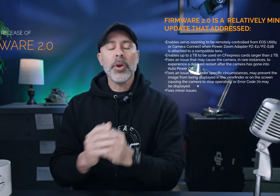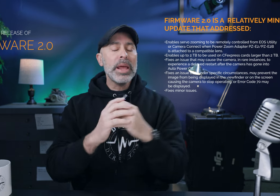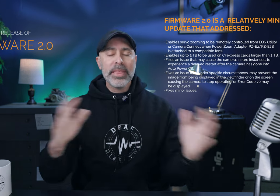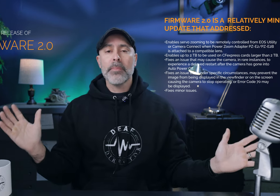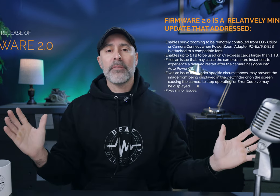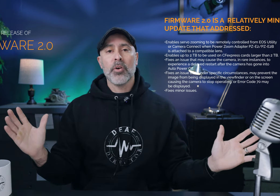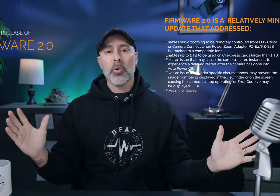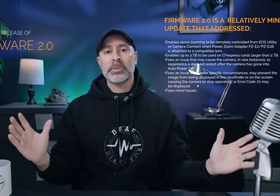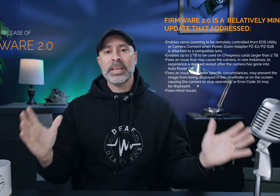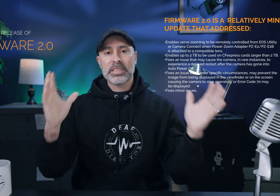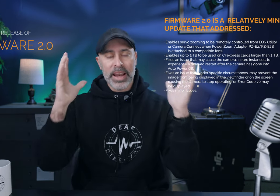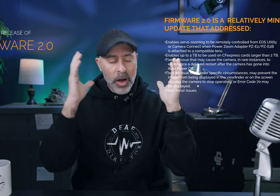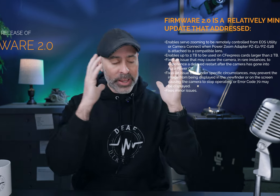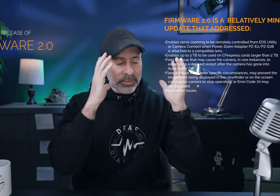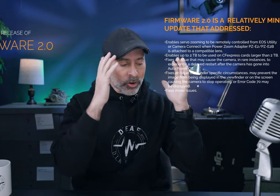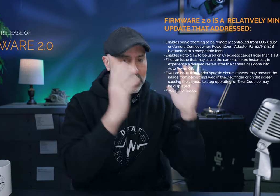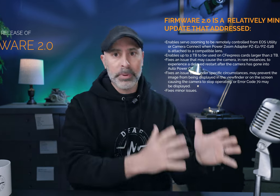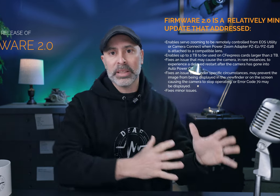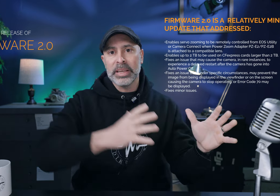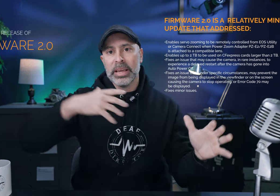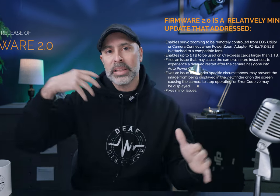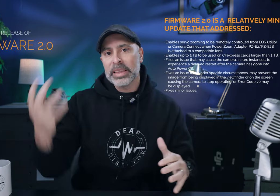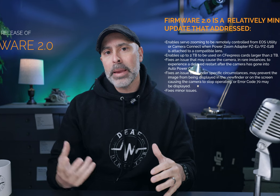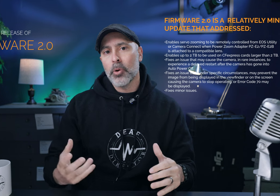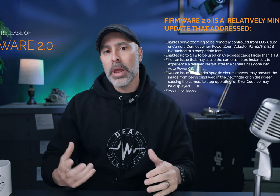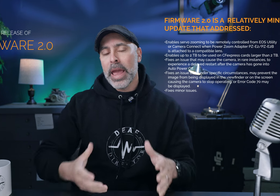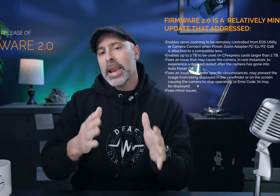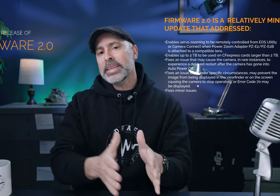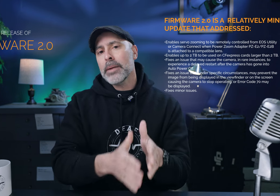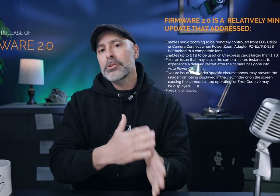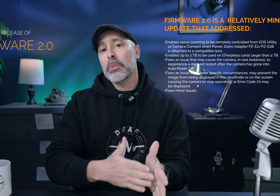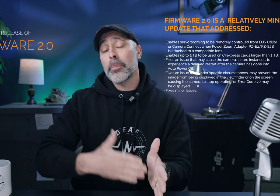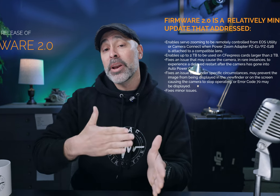you know anything about firmware updates and how they are typically labeled anytime you jump up in